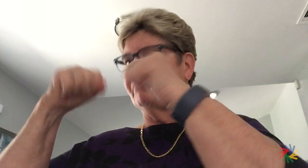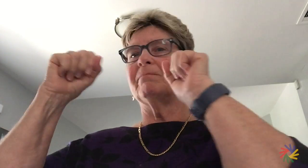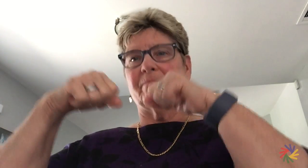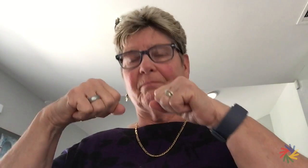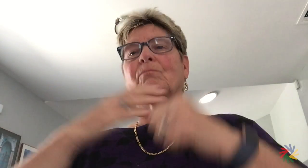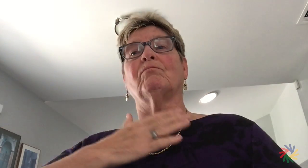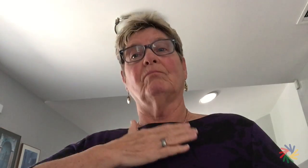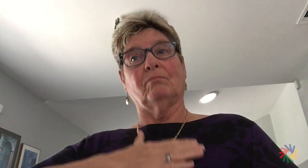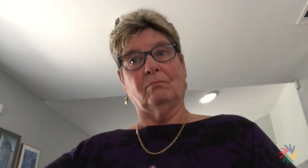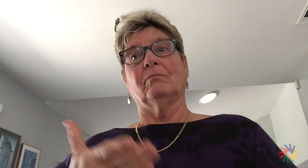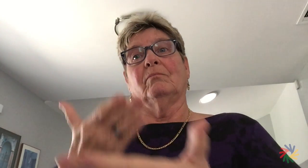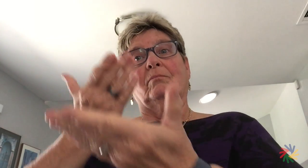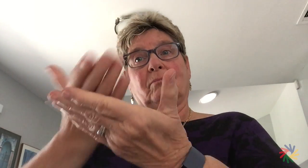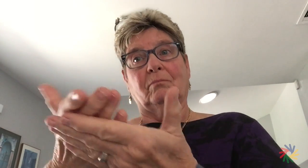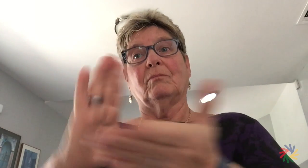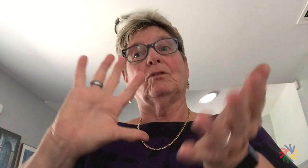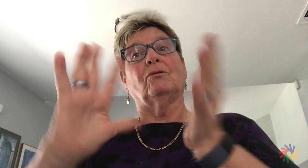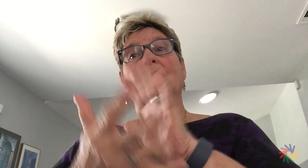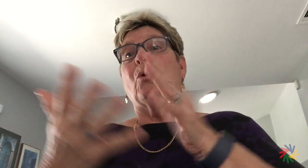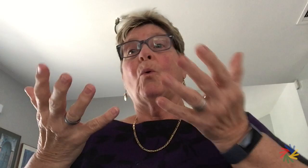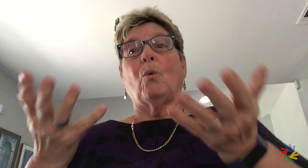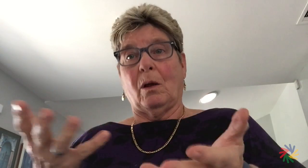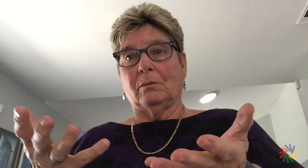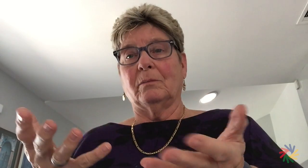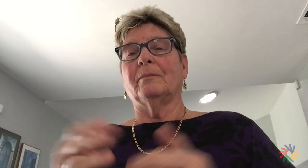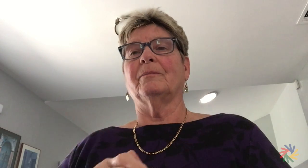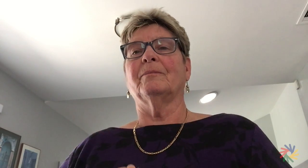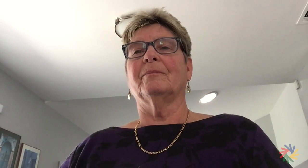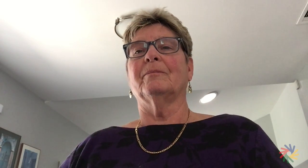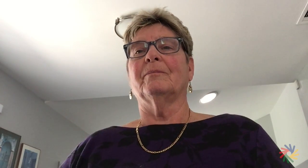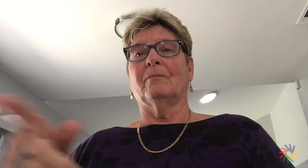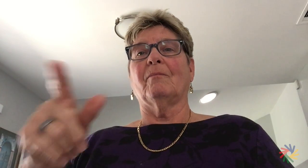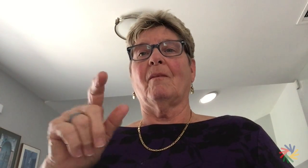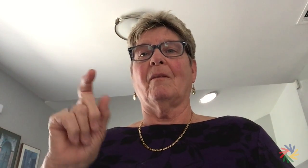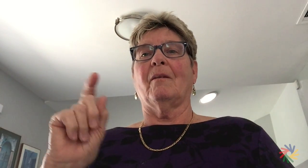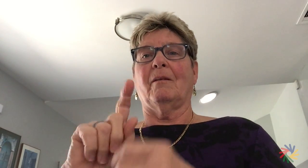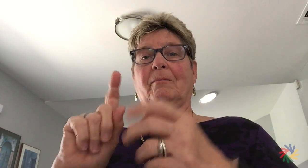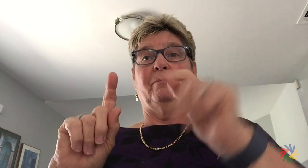to discuss particular items for possible changes.